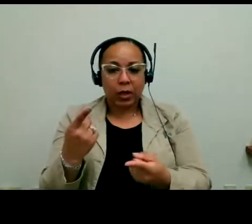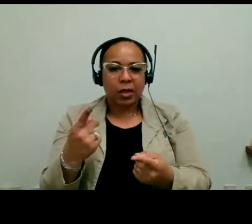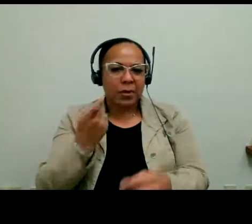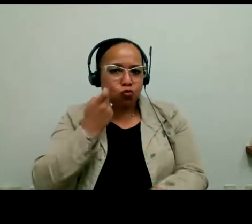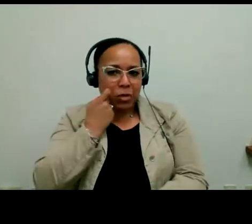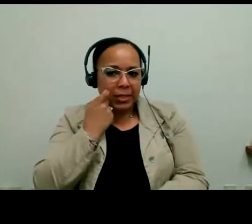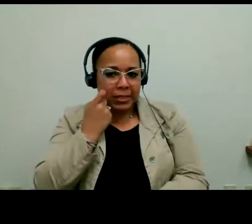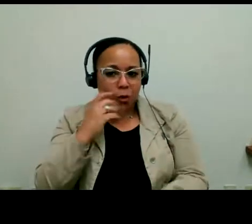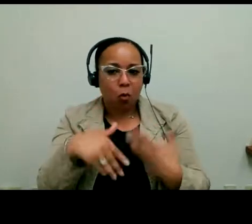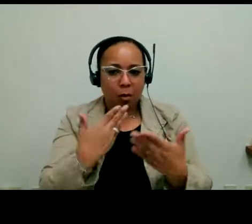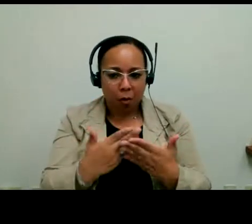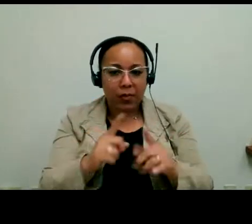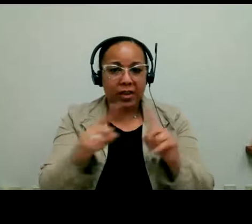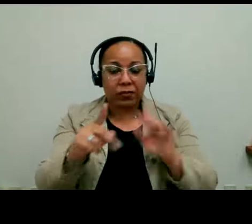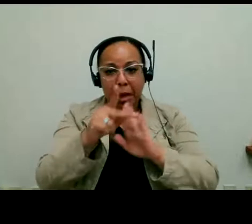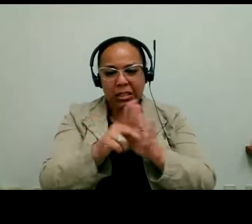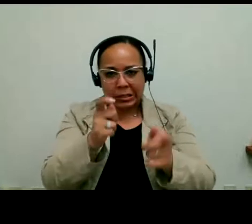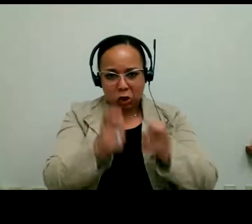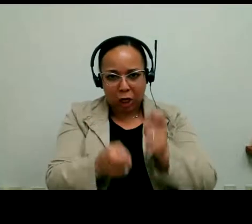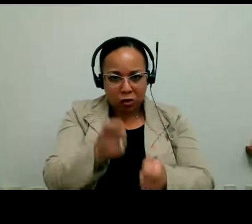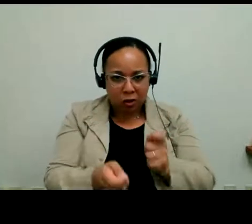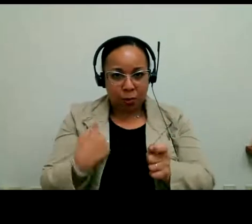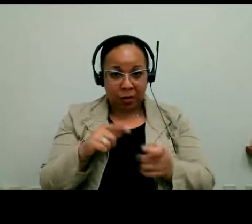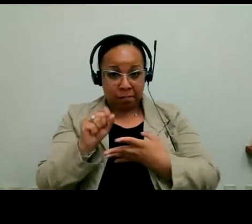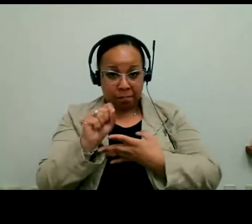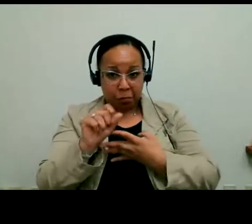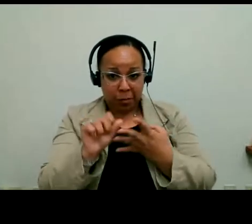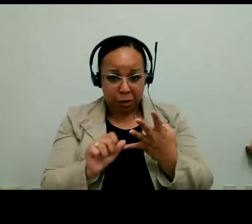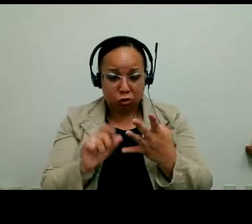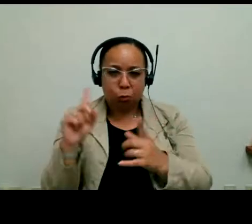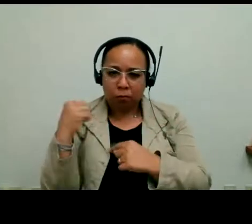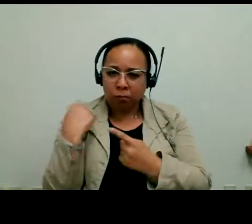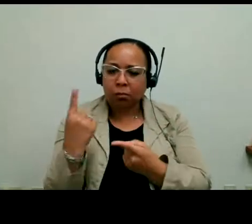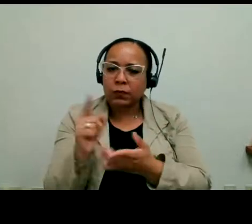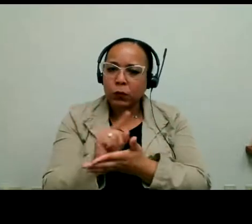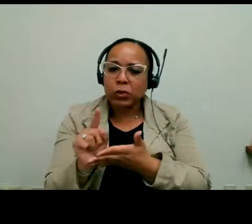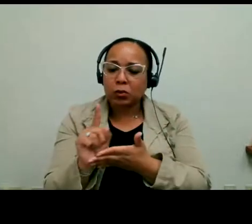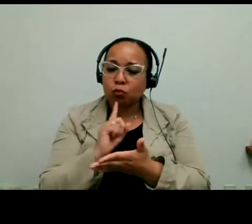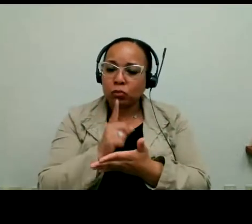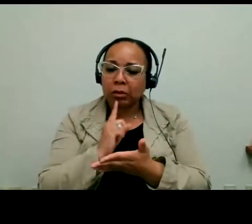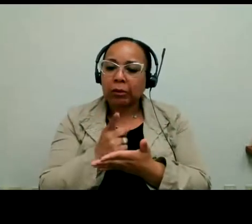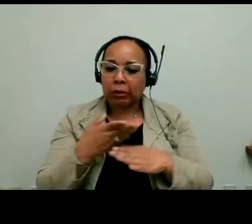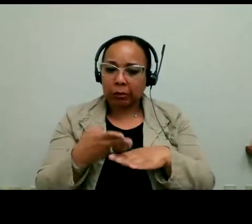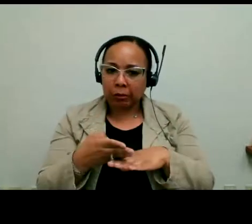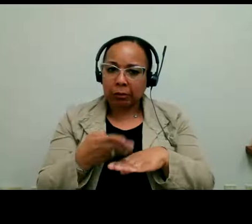that we've been mentioning over the last few weeks to really update and expand the services. For example providing effective communication.